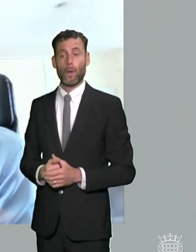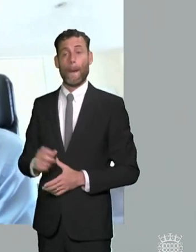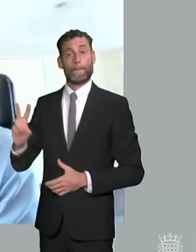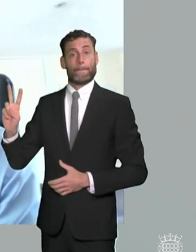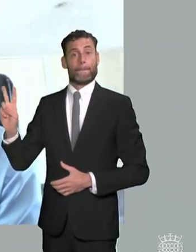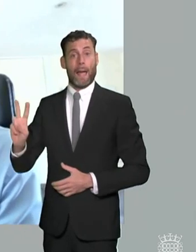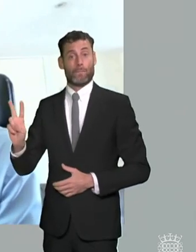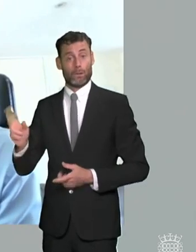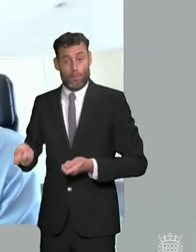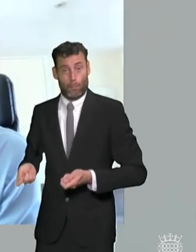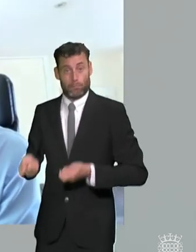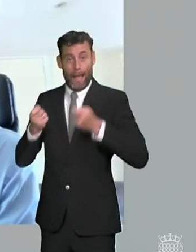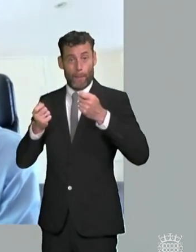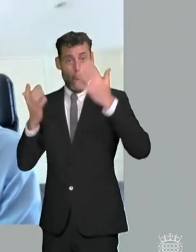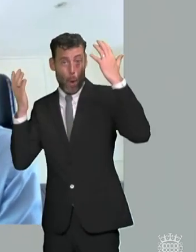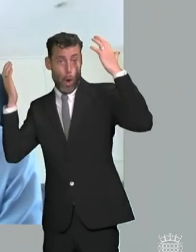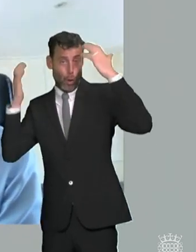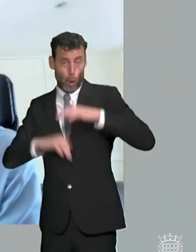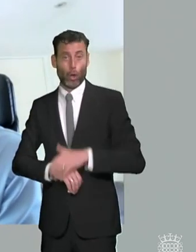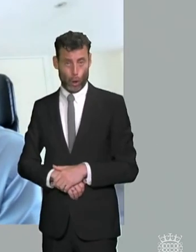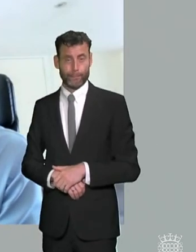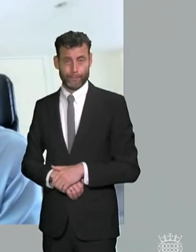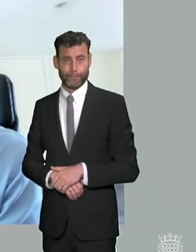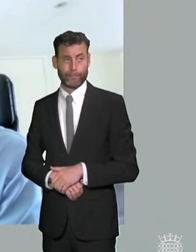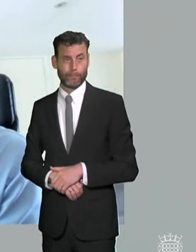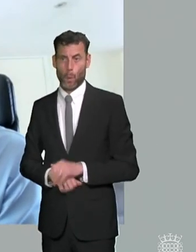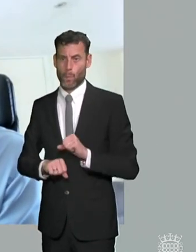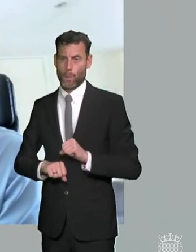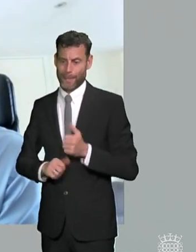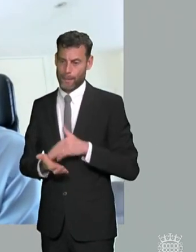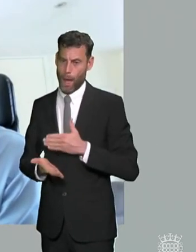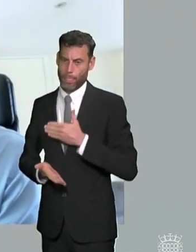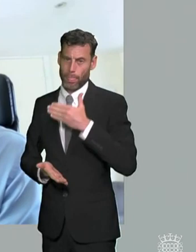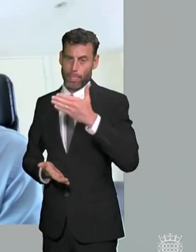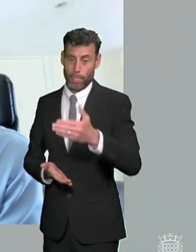nothing's happened and they're saying i've now got a problem six months later they're back and